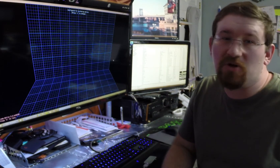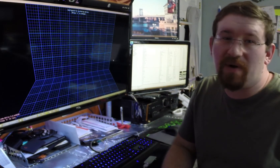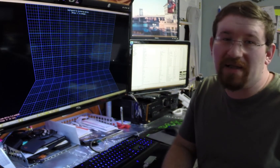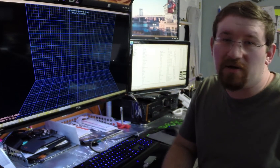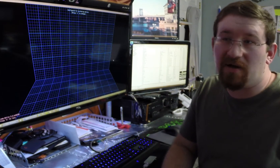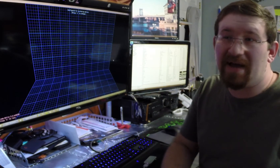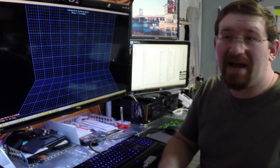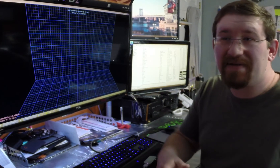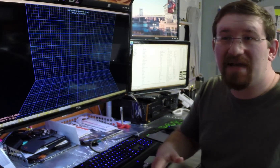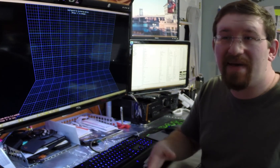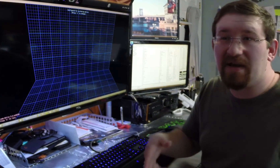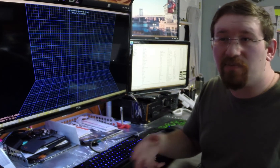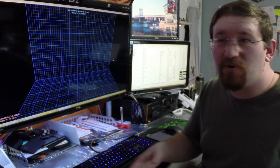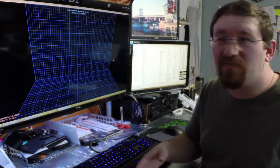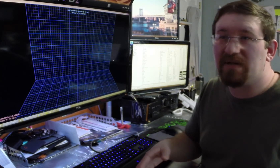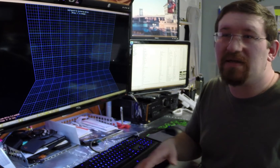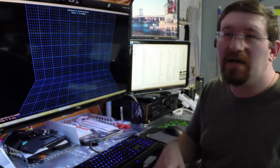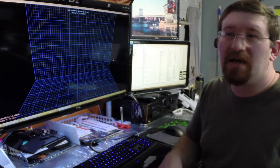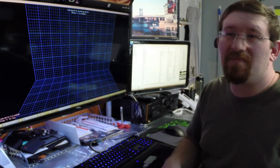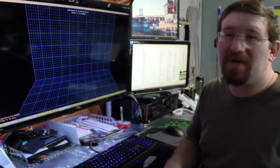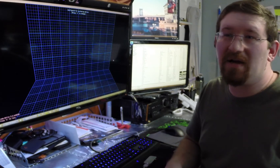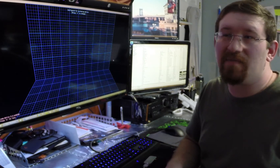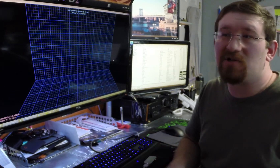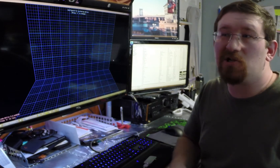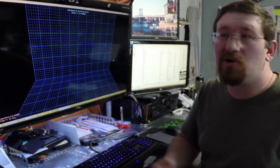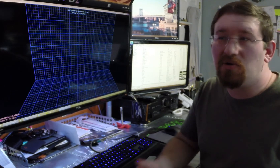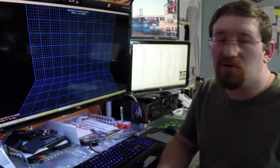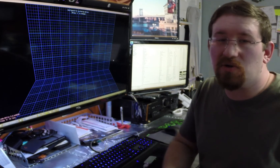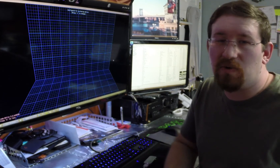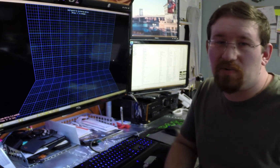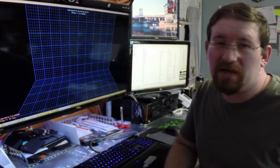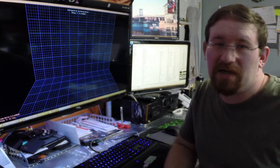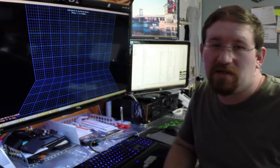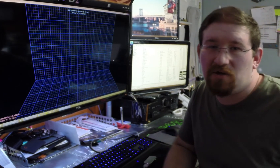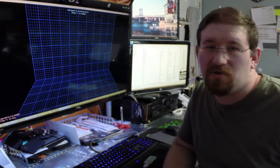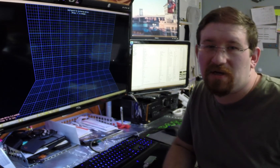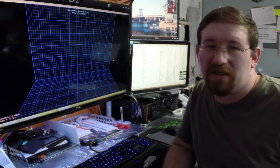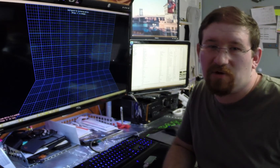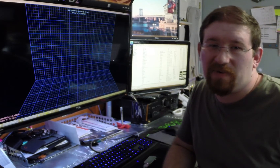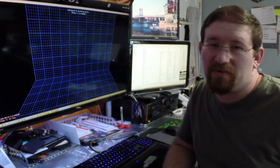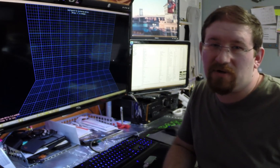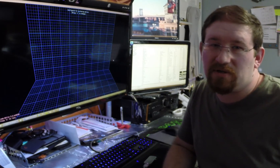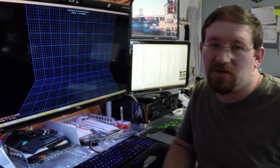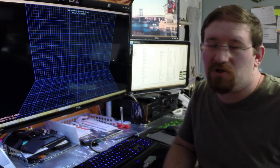little by little, and as they make improvements it becomes closer to what we need for sign language